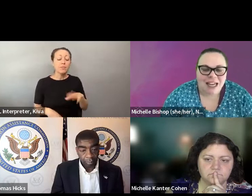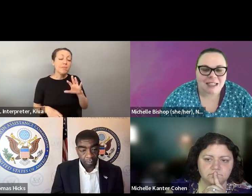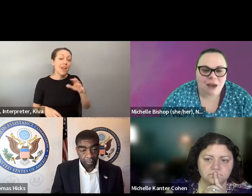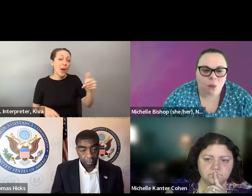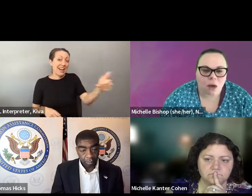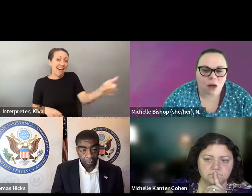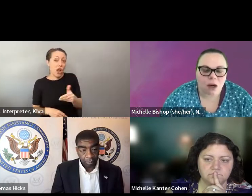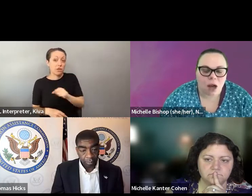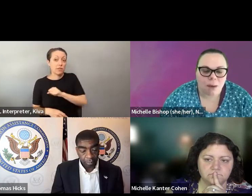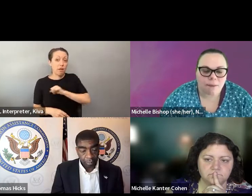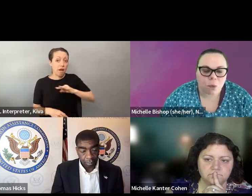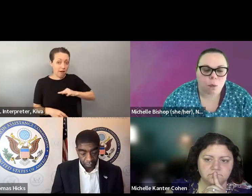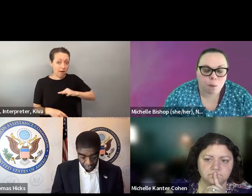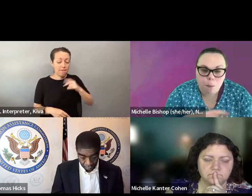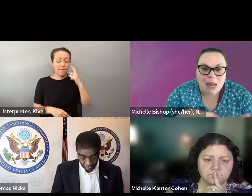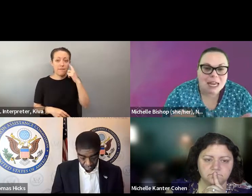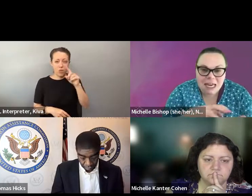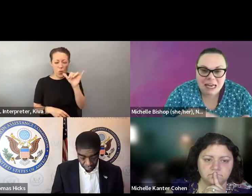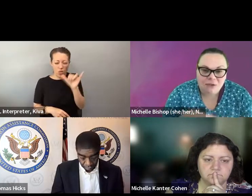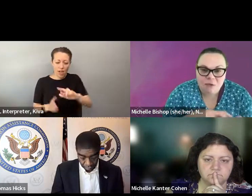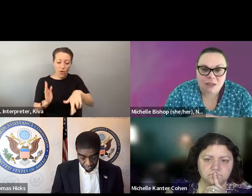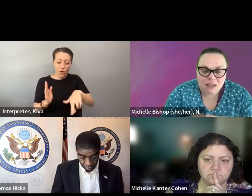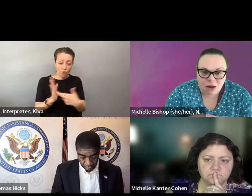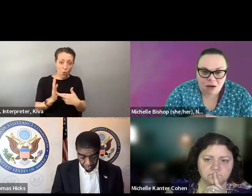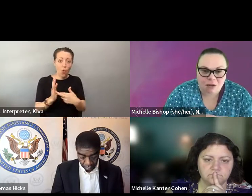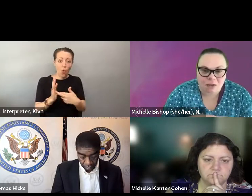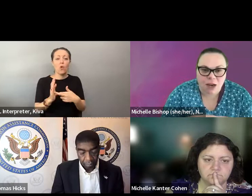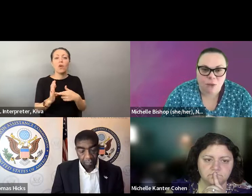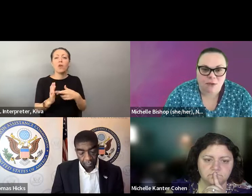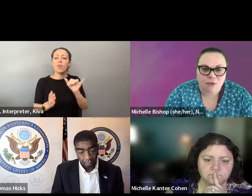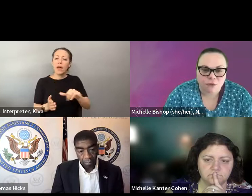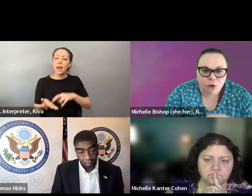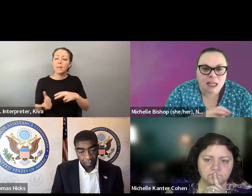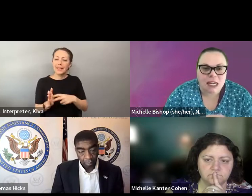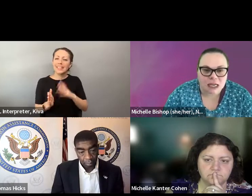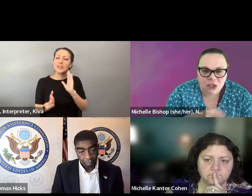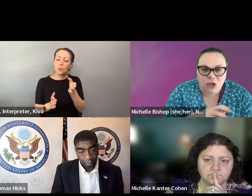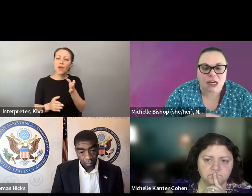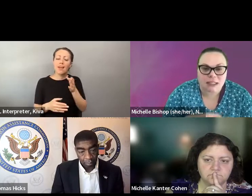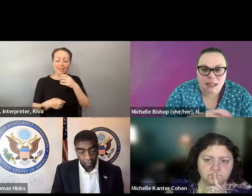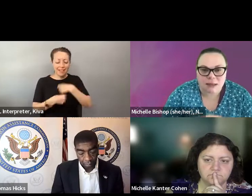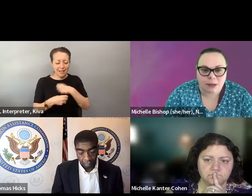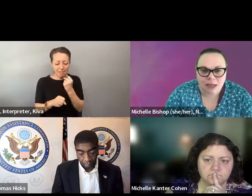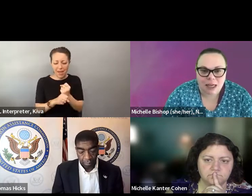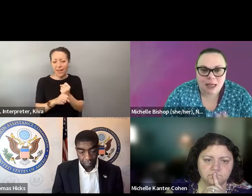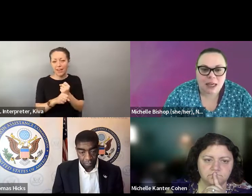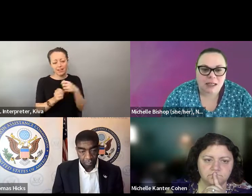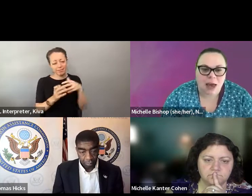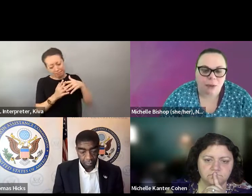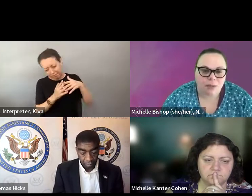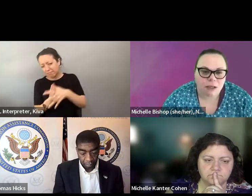And really integrating that into the process. What I I think you know, if we want to make voting work for voters, we start by talking to voters and talking to them about what's working and what's not, and really integrating that into the process, what I liked about the idea of bringing staff. liked at the idea of bringing staff on board is that we're On board is that we're we're baking it in from the start, right?